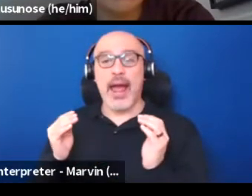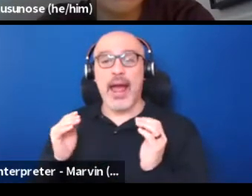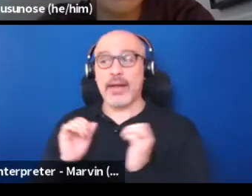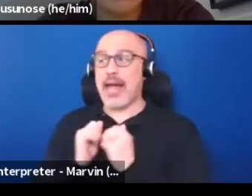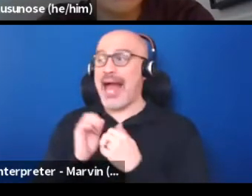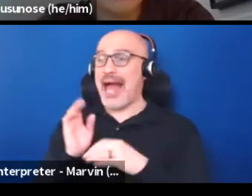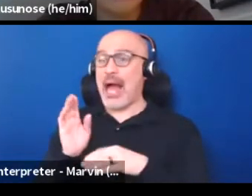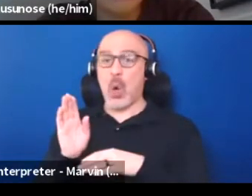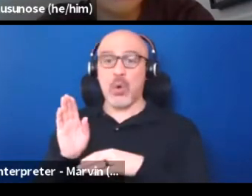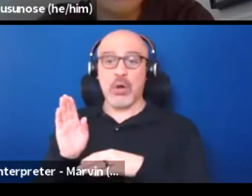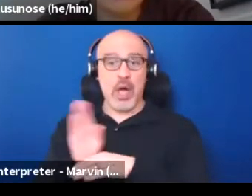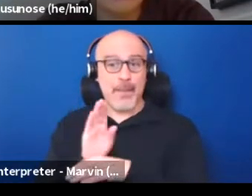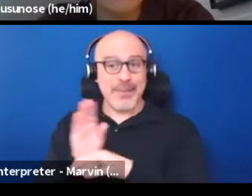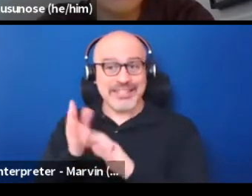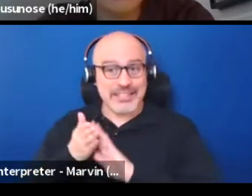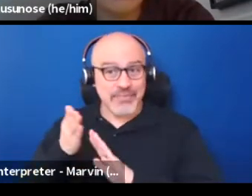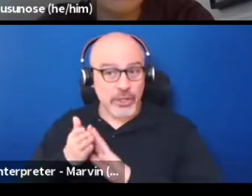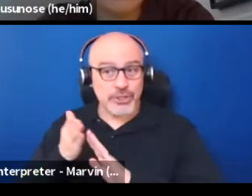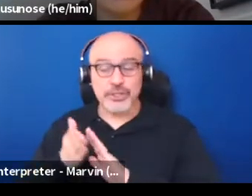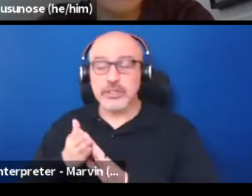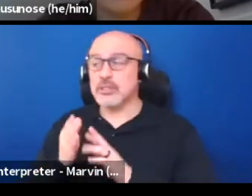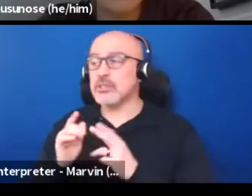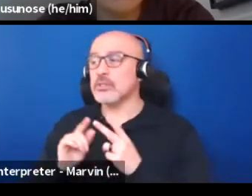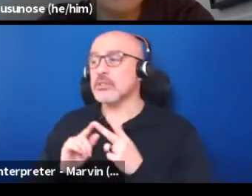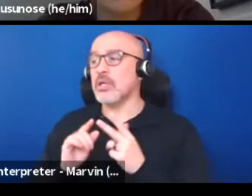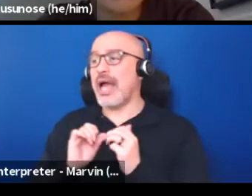and our communities grow.